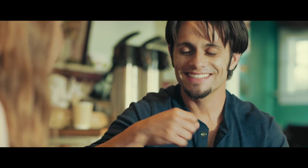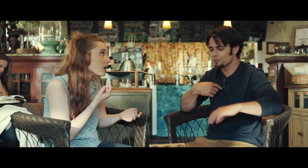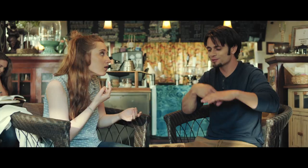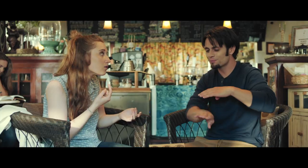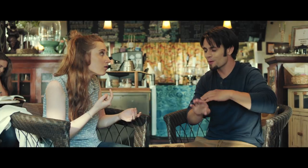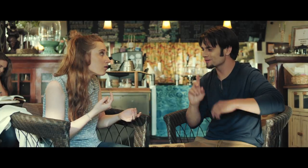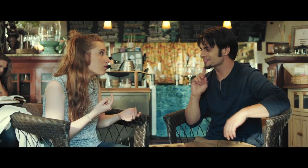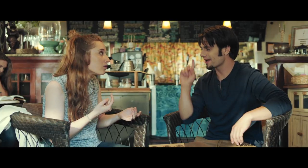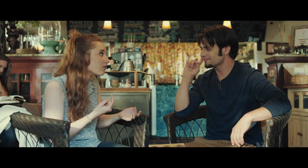Yes, I was born Deaf.